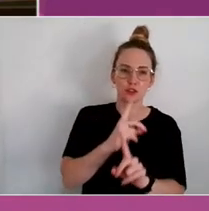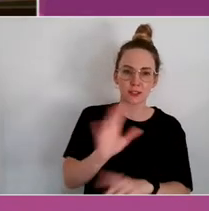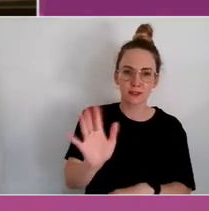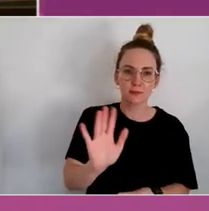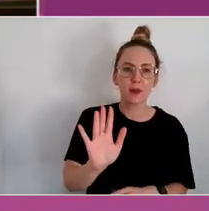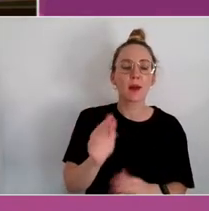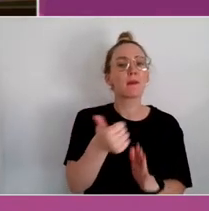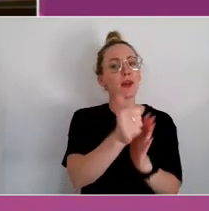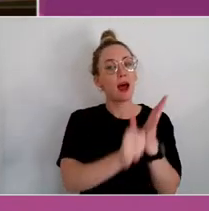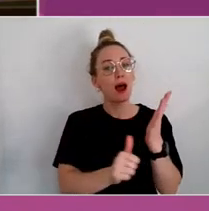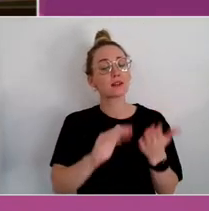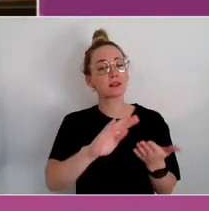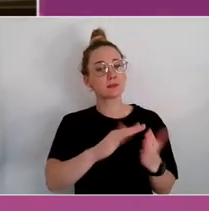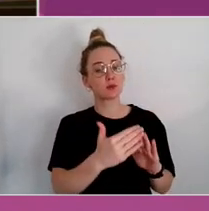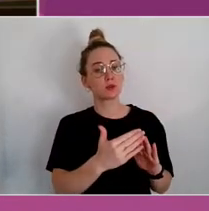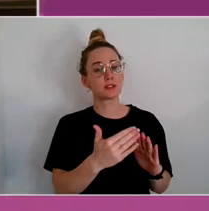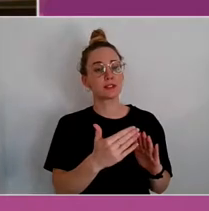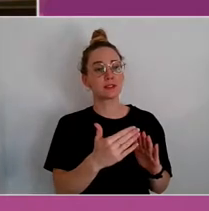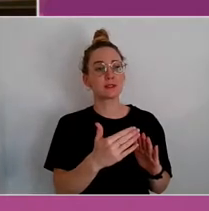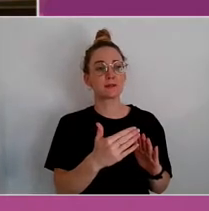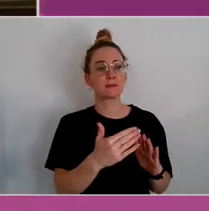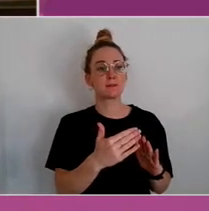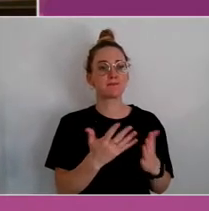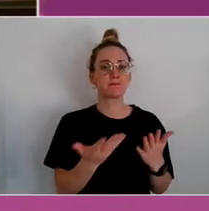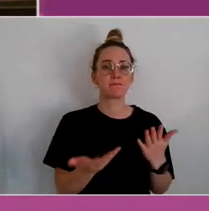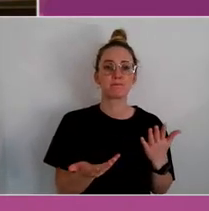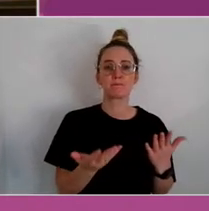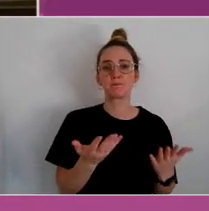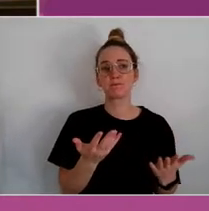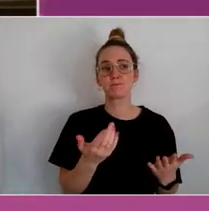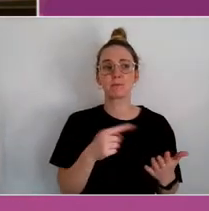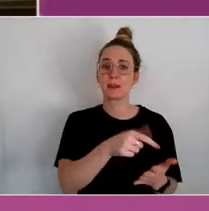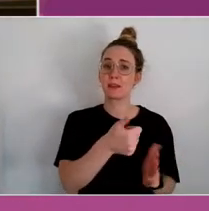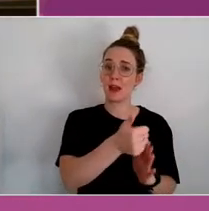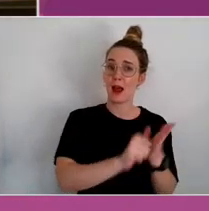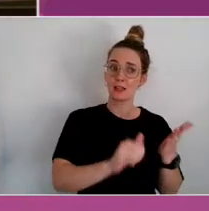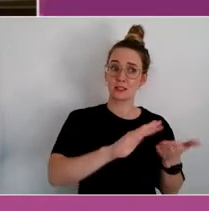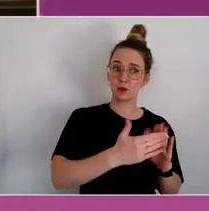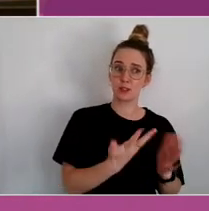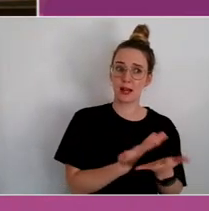community serving to the mental health community.